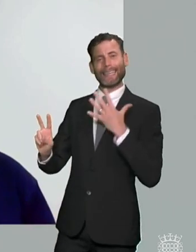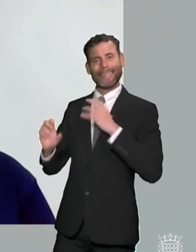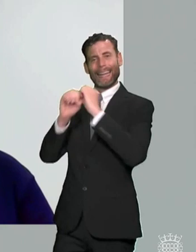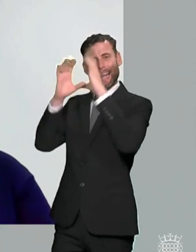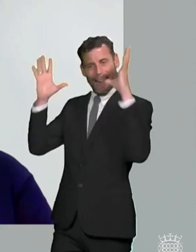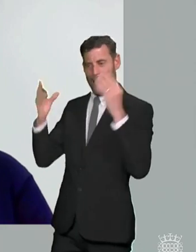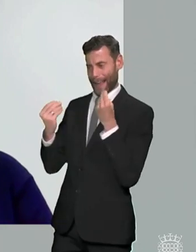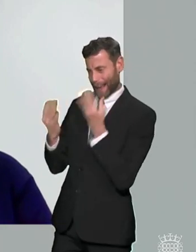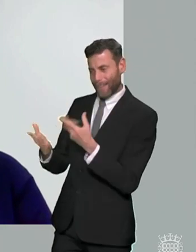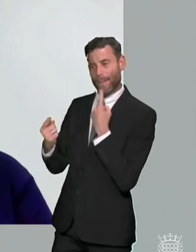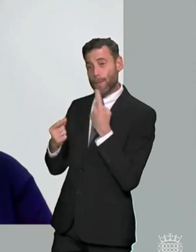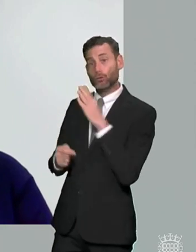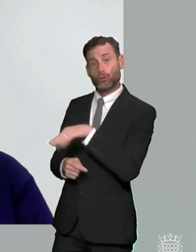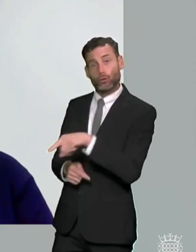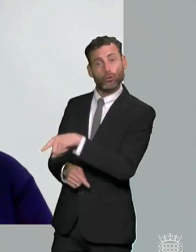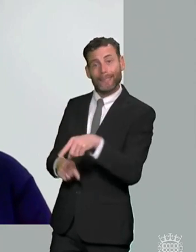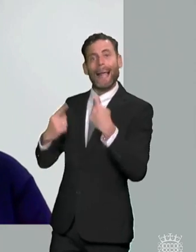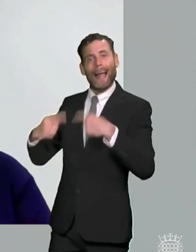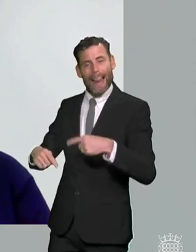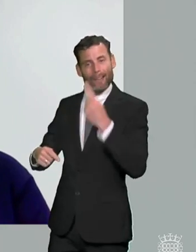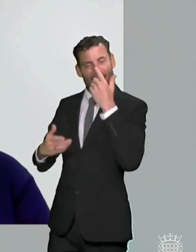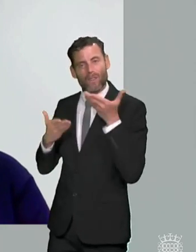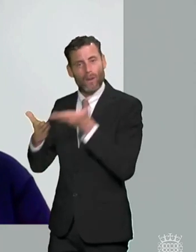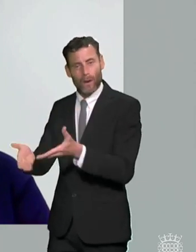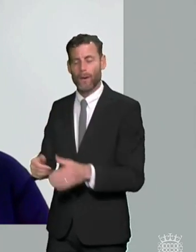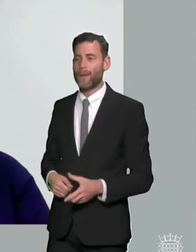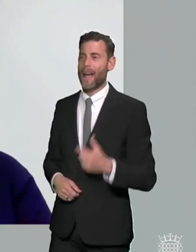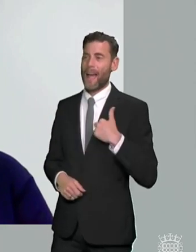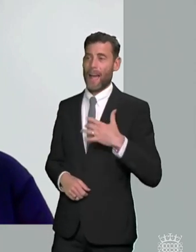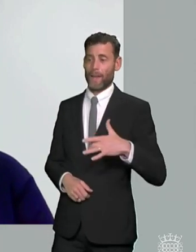if they understood that the reality of these national standards is an absolute dilution of